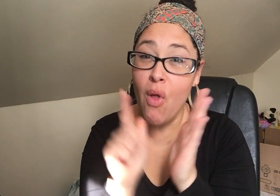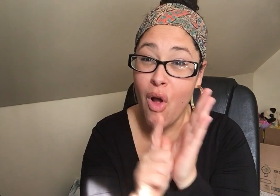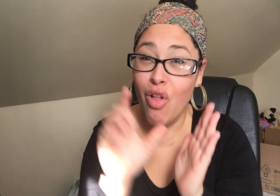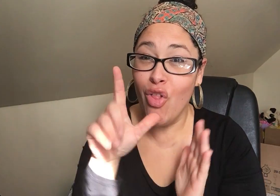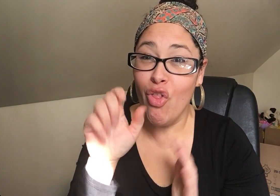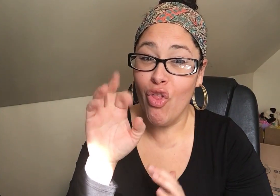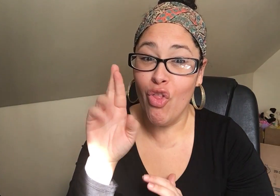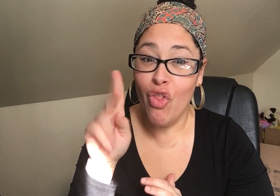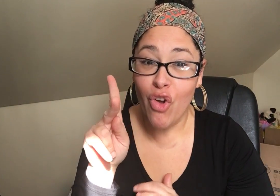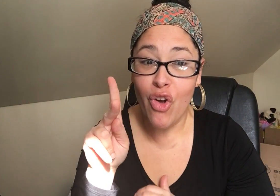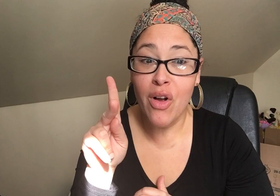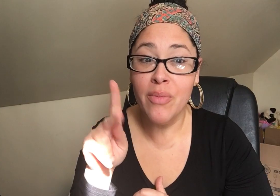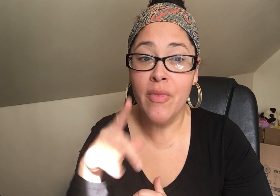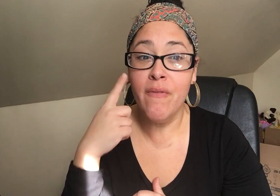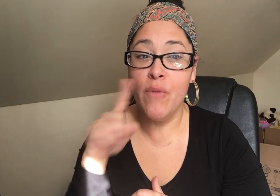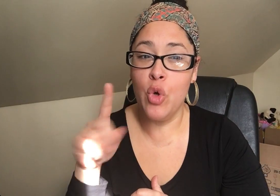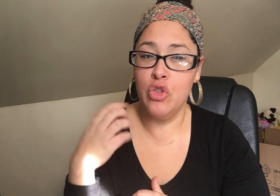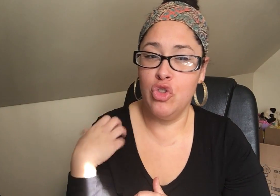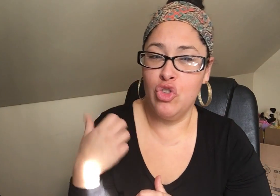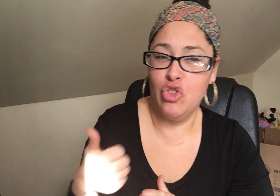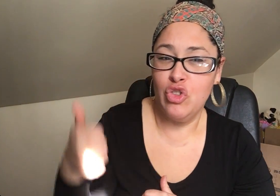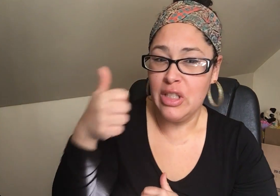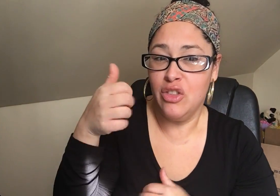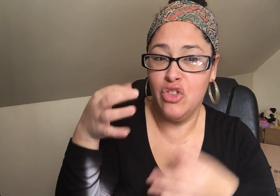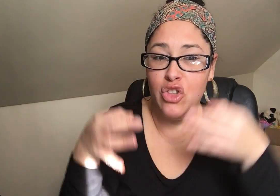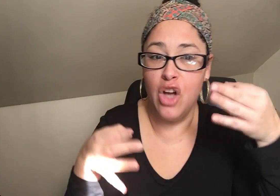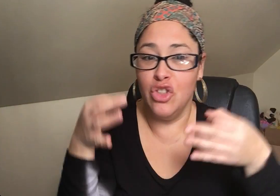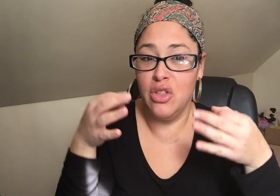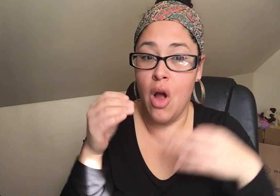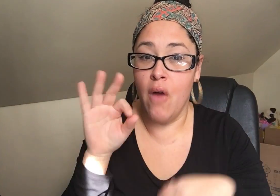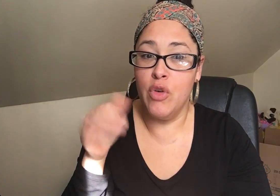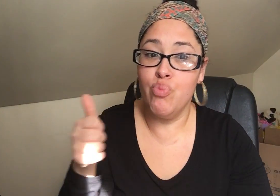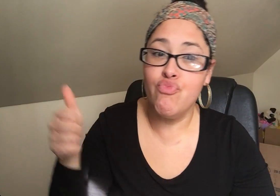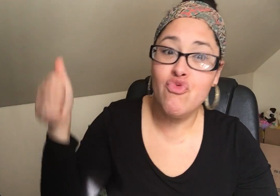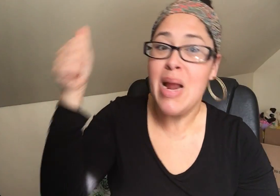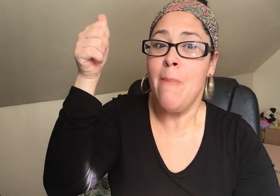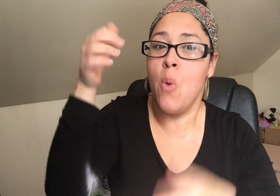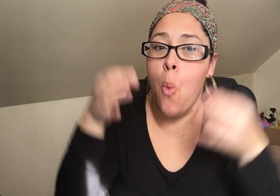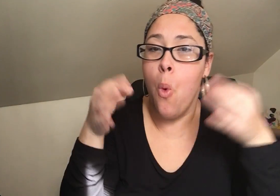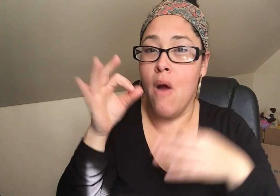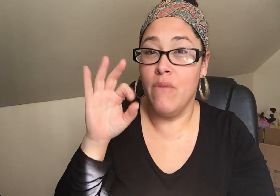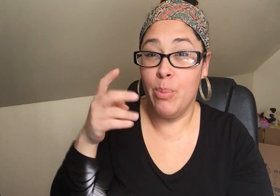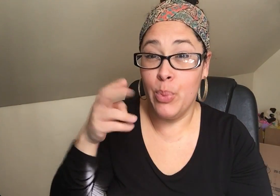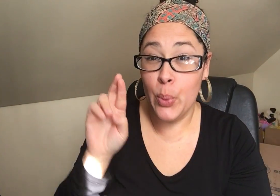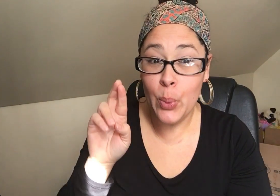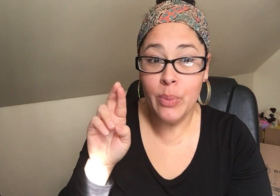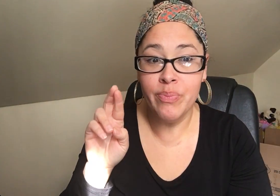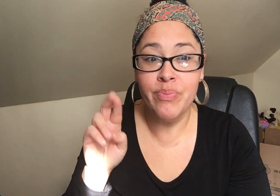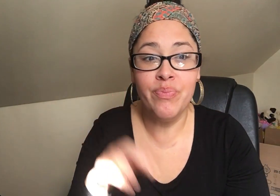She was law clerk for the Chief Justice of the Supreme Court of Puerto Rico at first